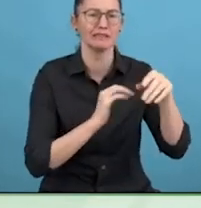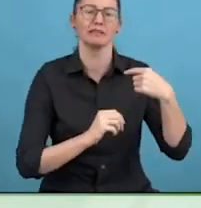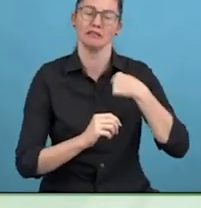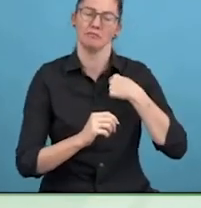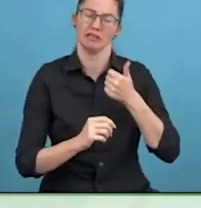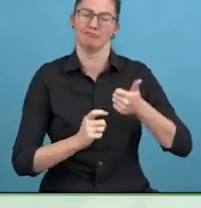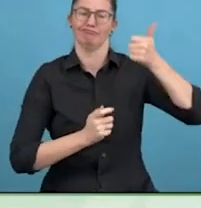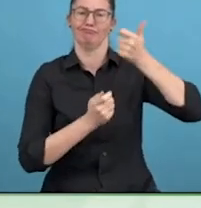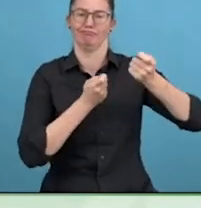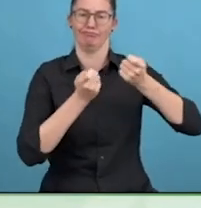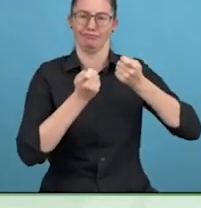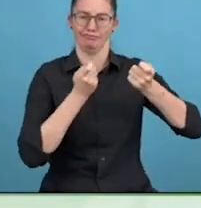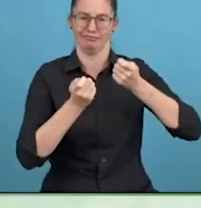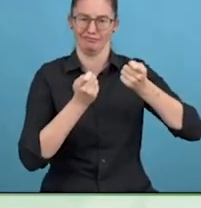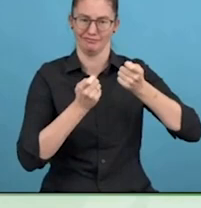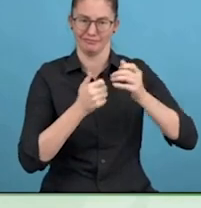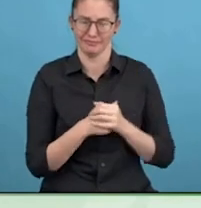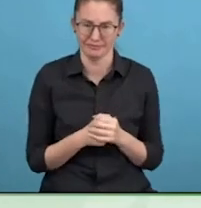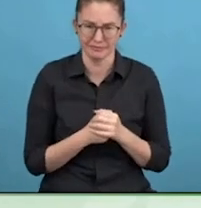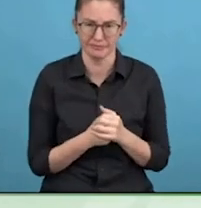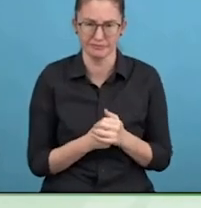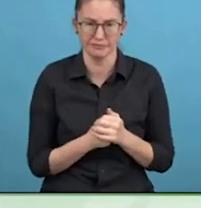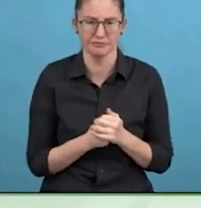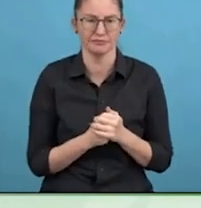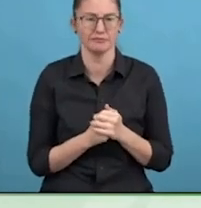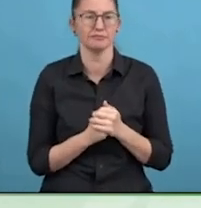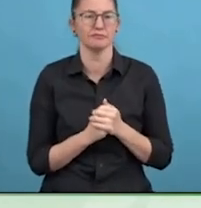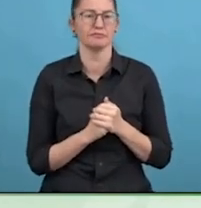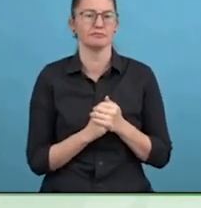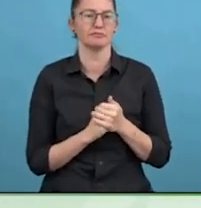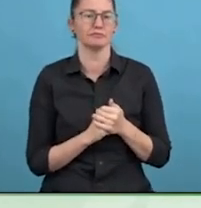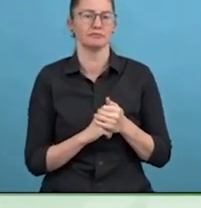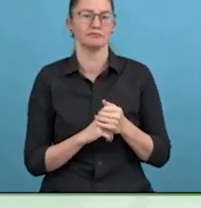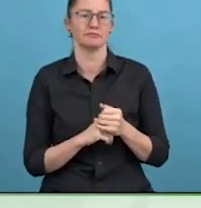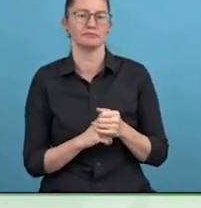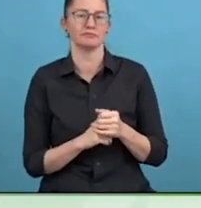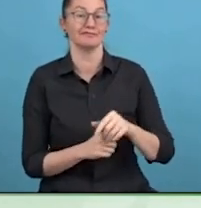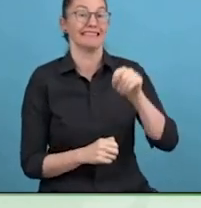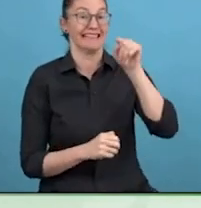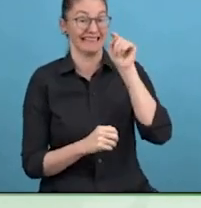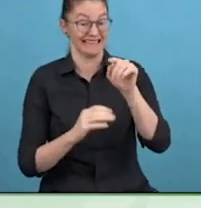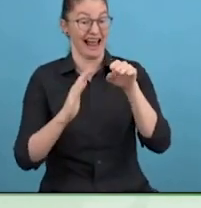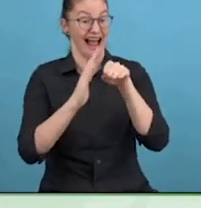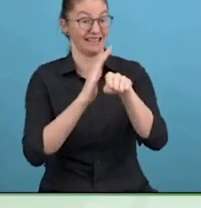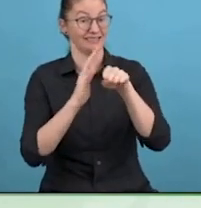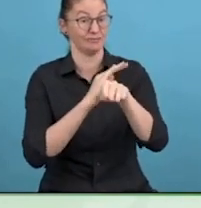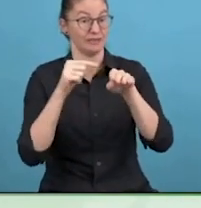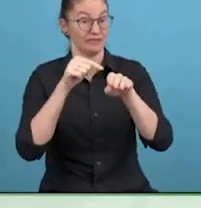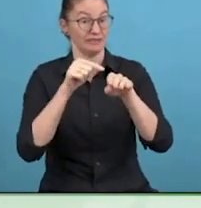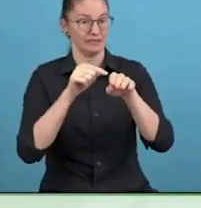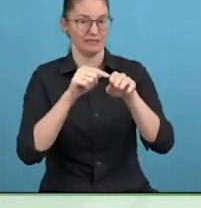Today, what I would like to do is ask you to help us explore the